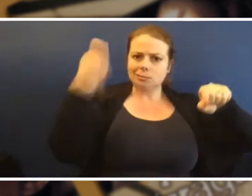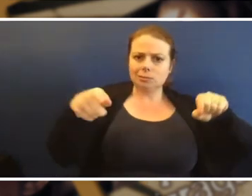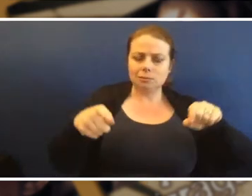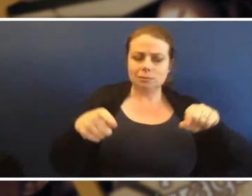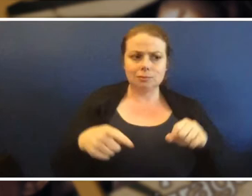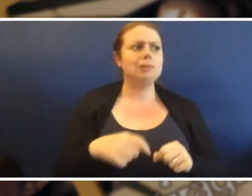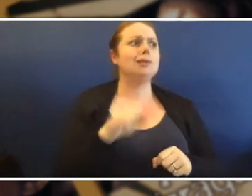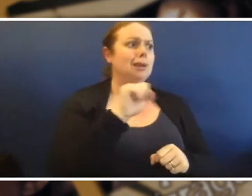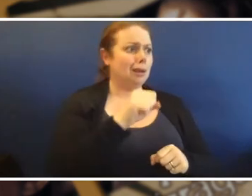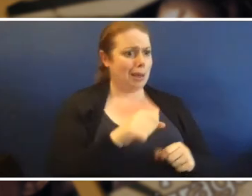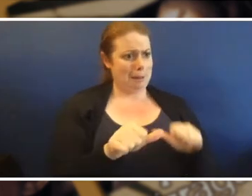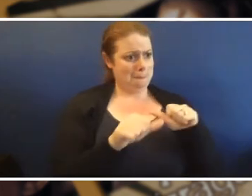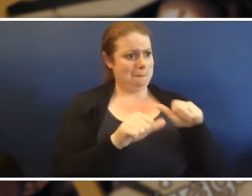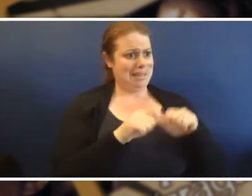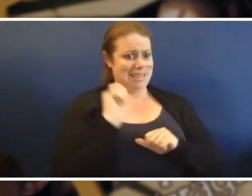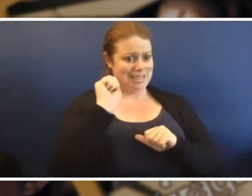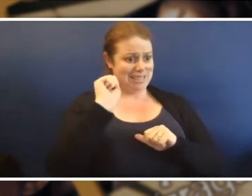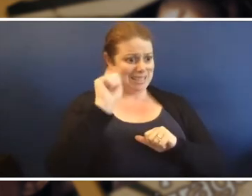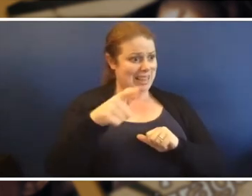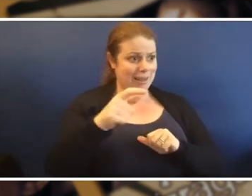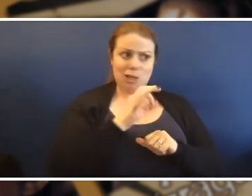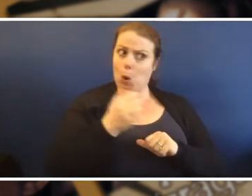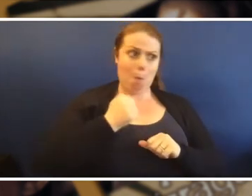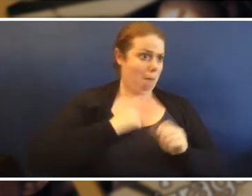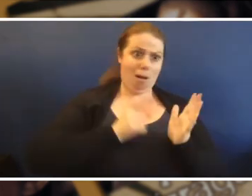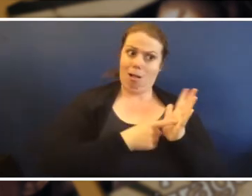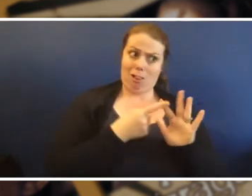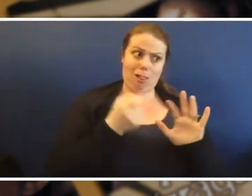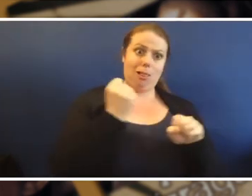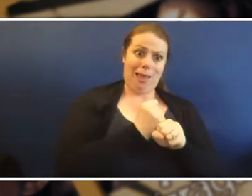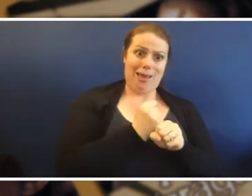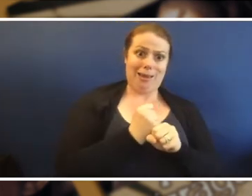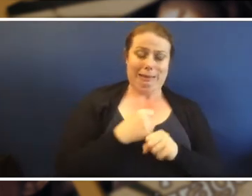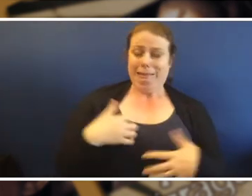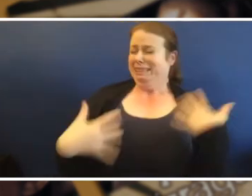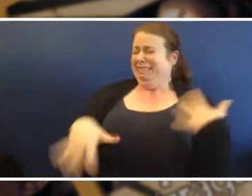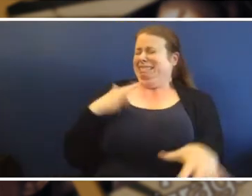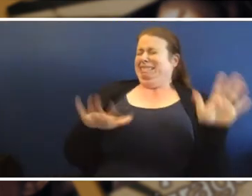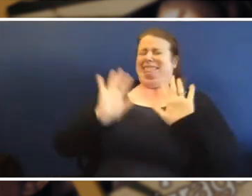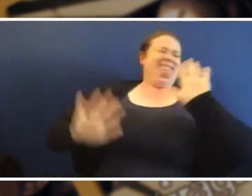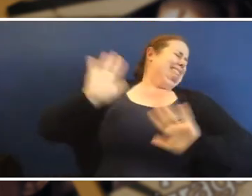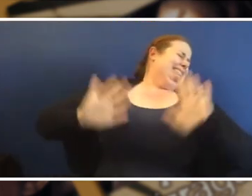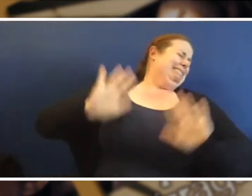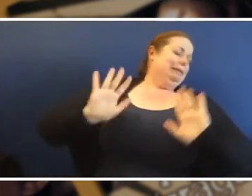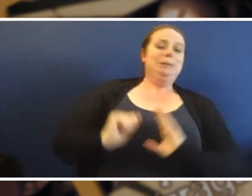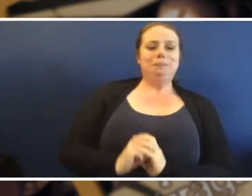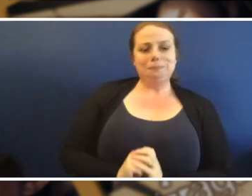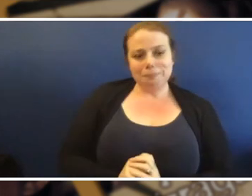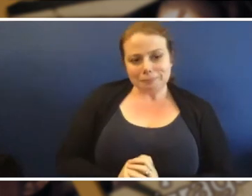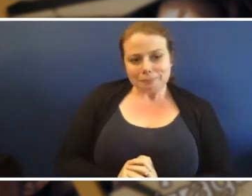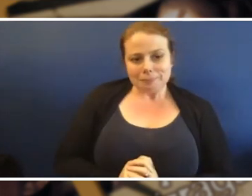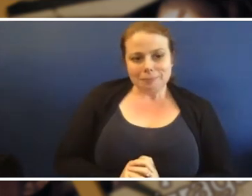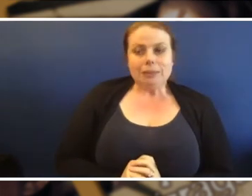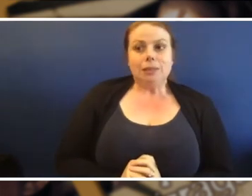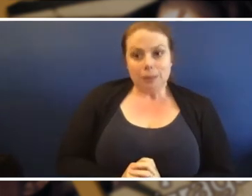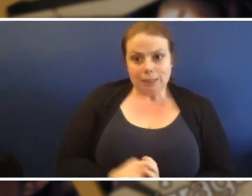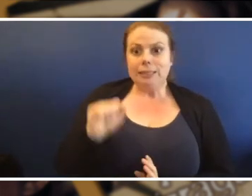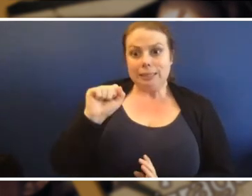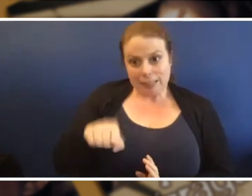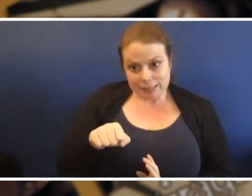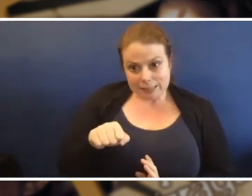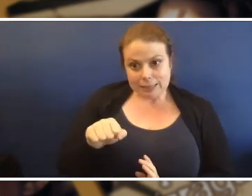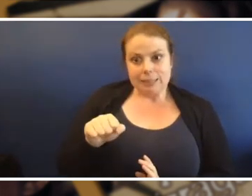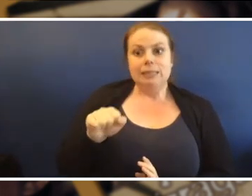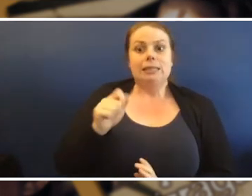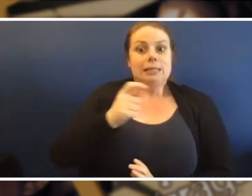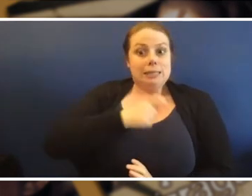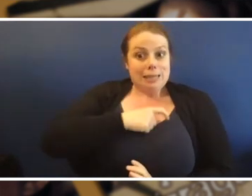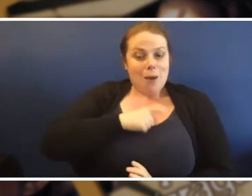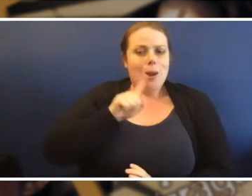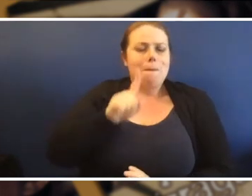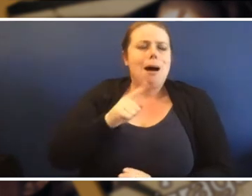Boori: Better than my legs in the stick and then gently stick in the leg. Tess: Well as scary as they are I do